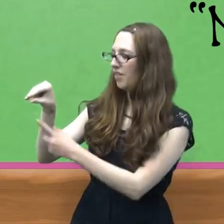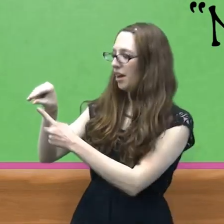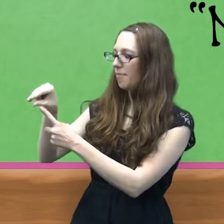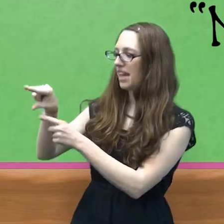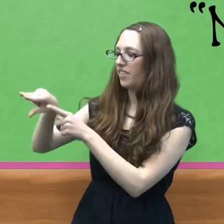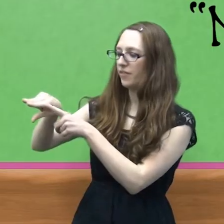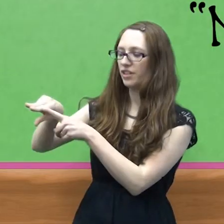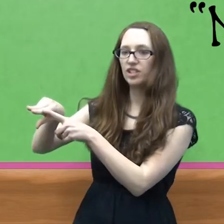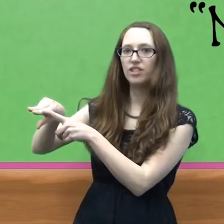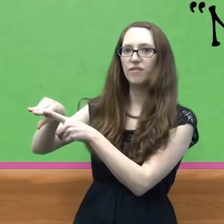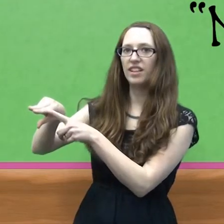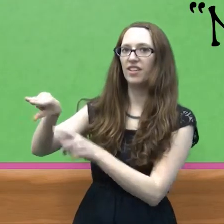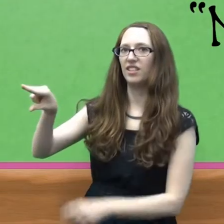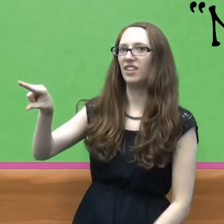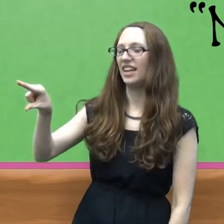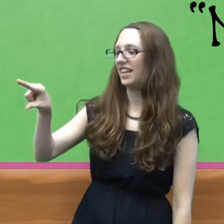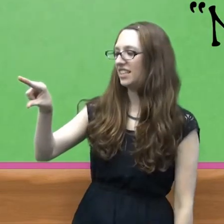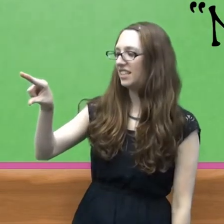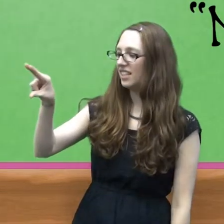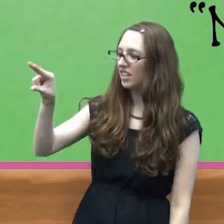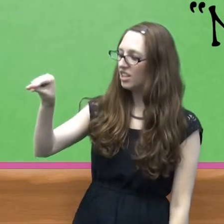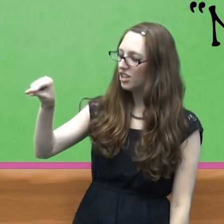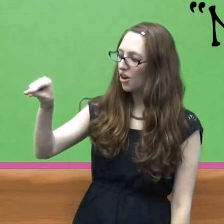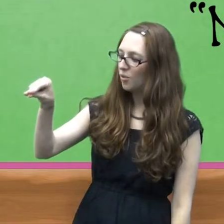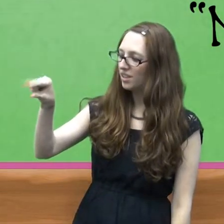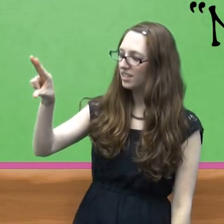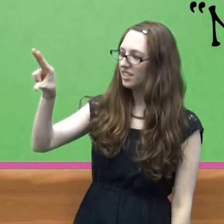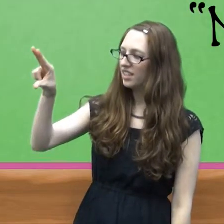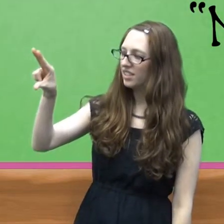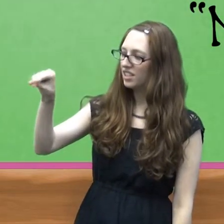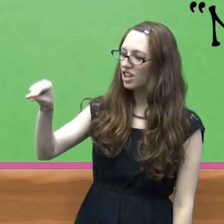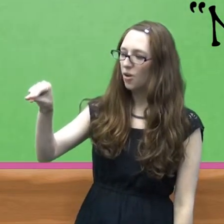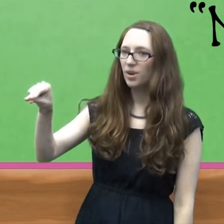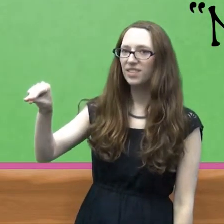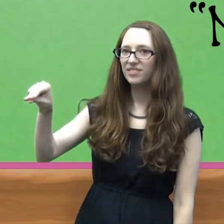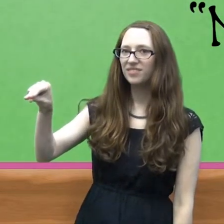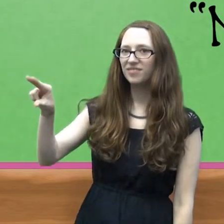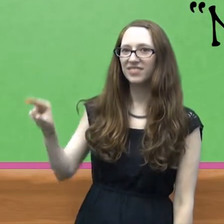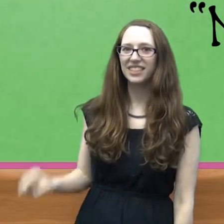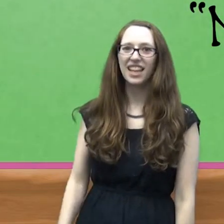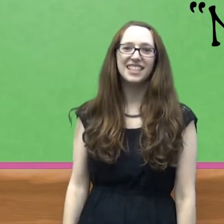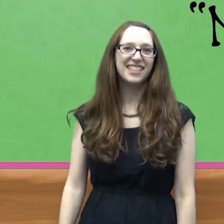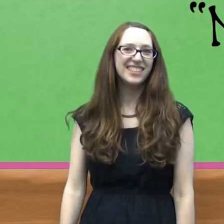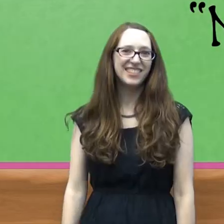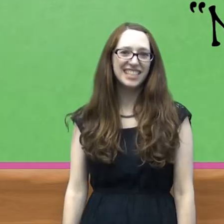thumb and the first two fingers on your hand. No. No. See you at storytime.